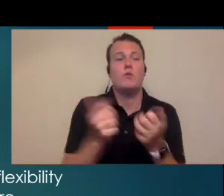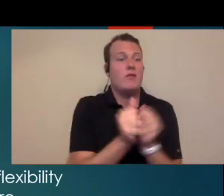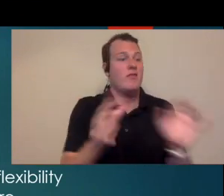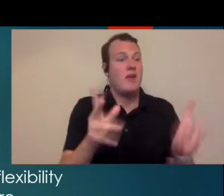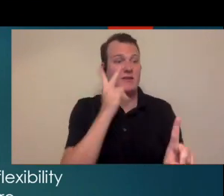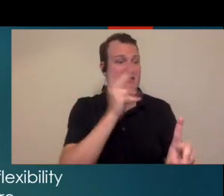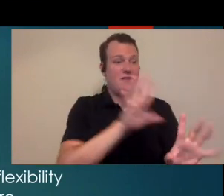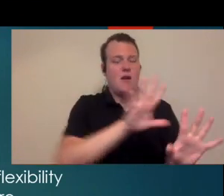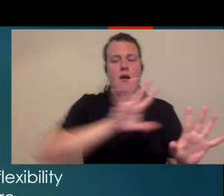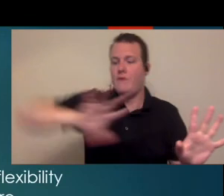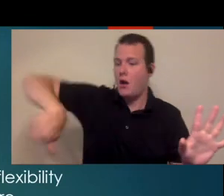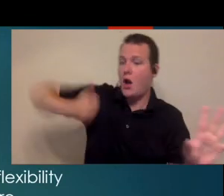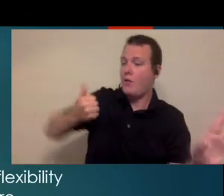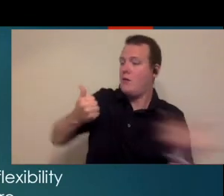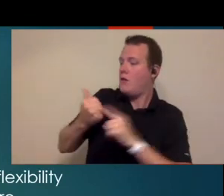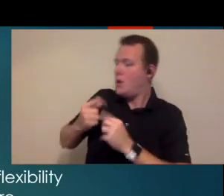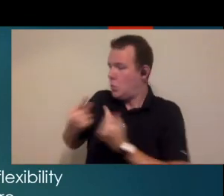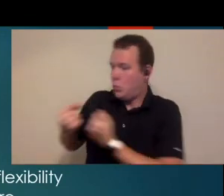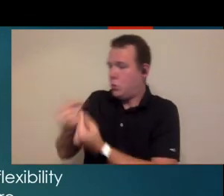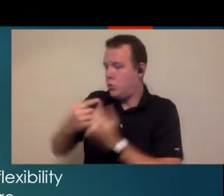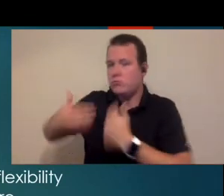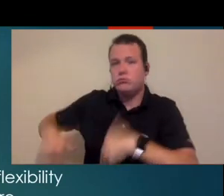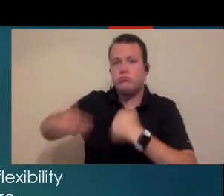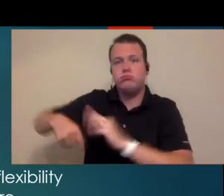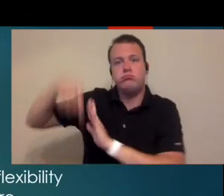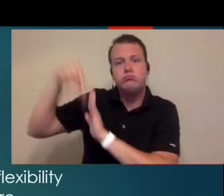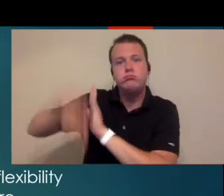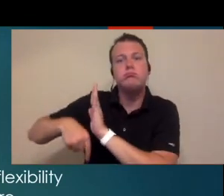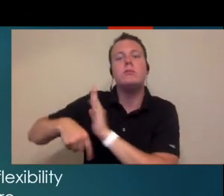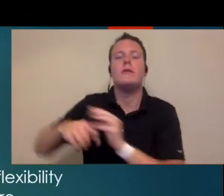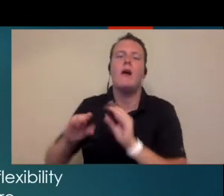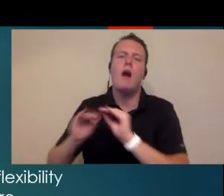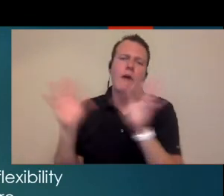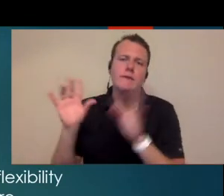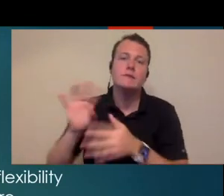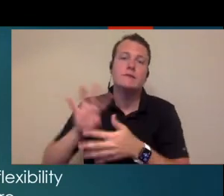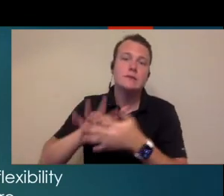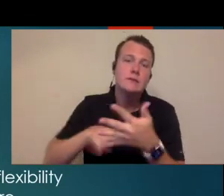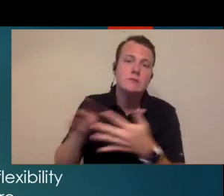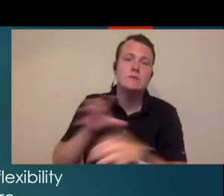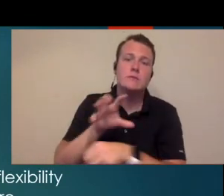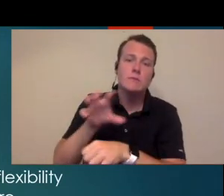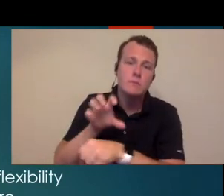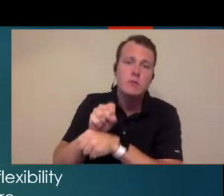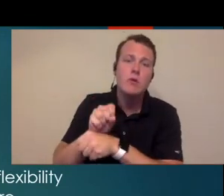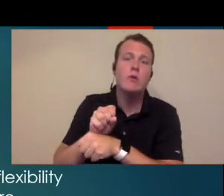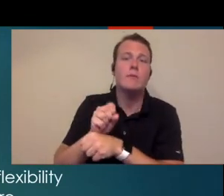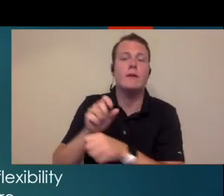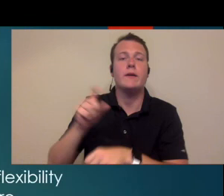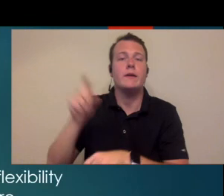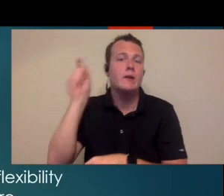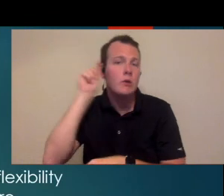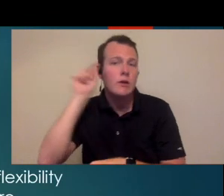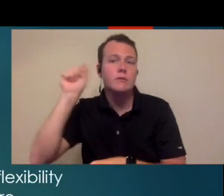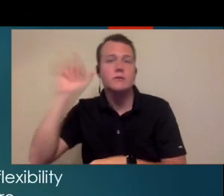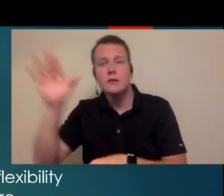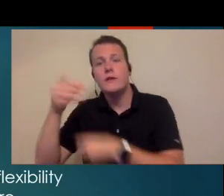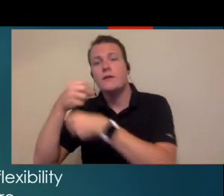you have to decide how you're going to fit that in you know there's things like obviously things like scheduling appointments and sending hearing aids